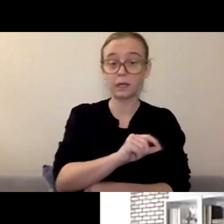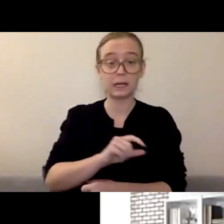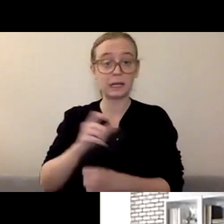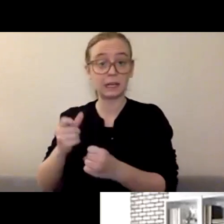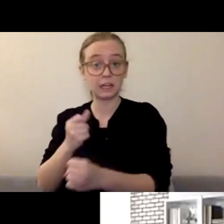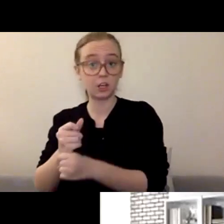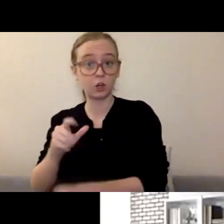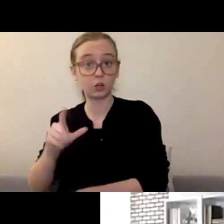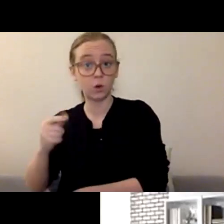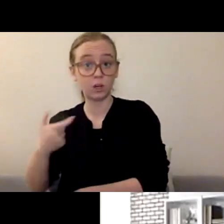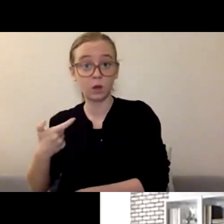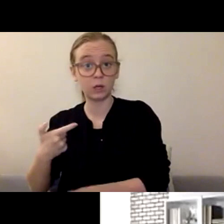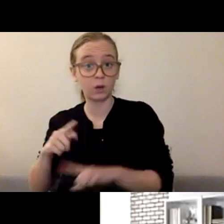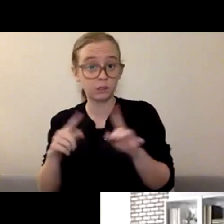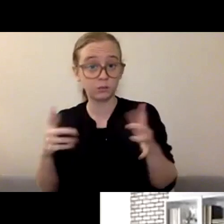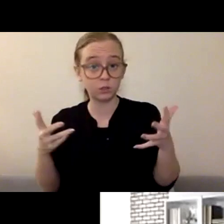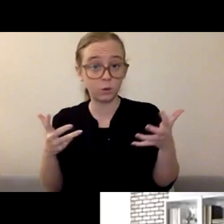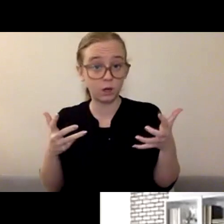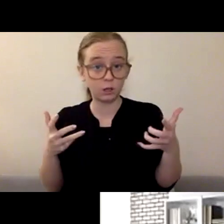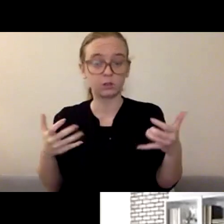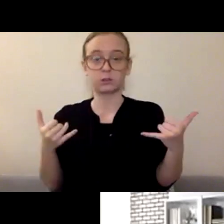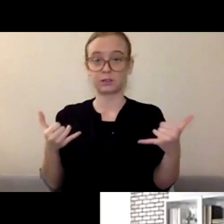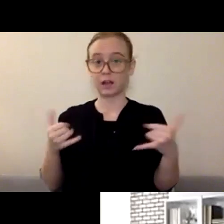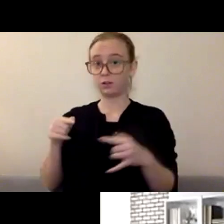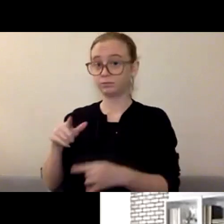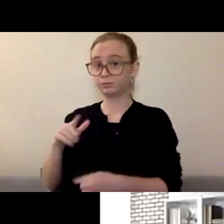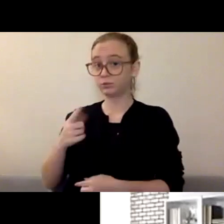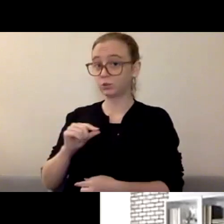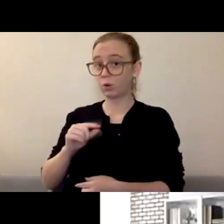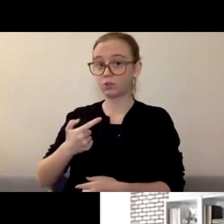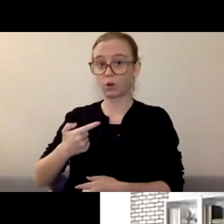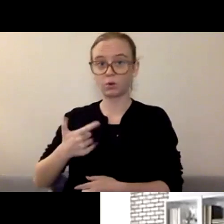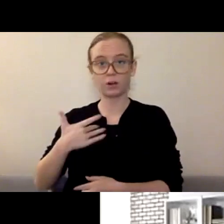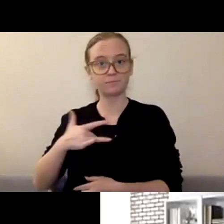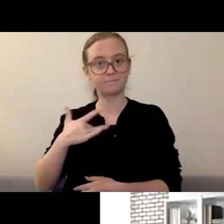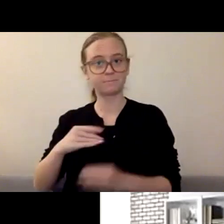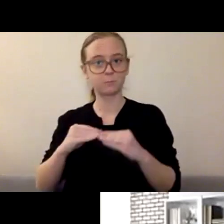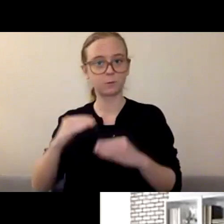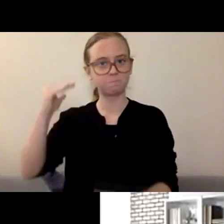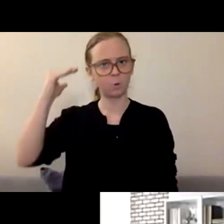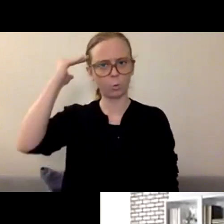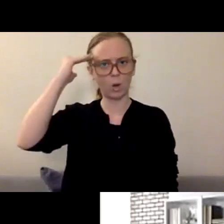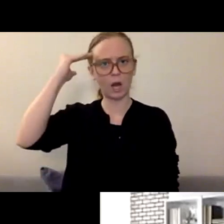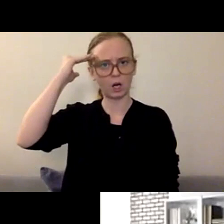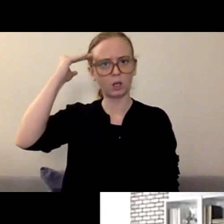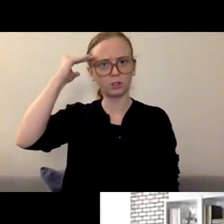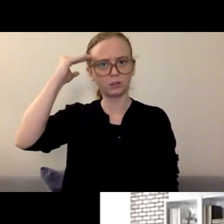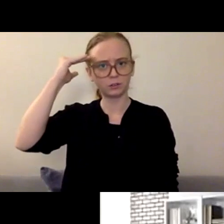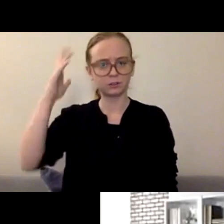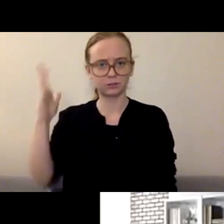is that we are coming into 2021 with an awareness. We're not gonna get the rug ripped out